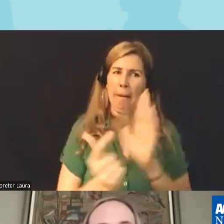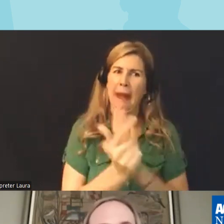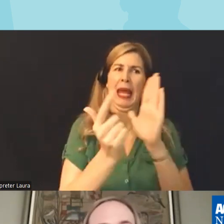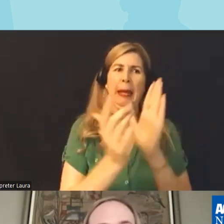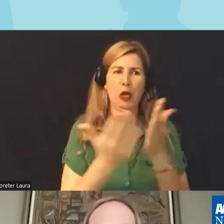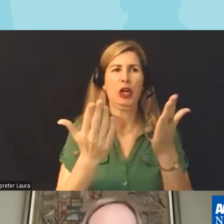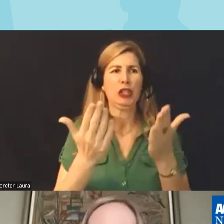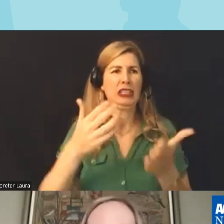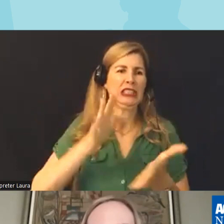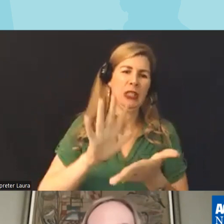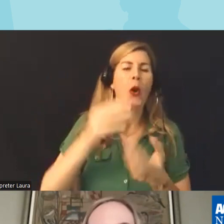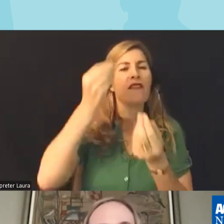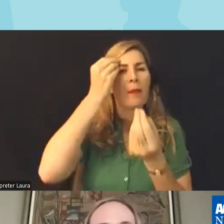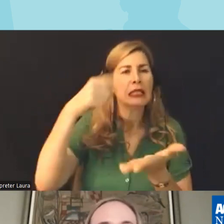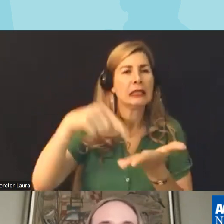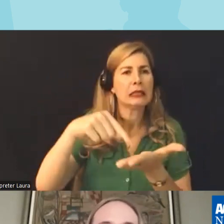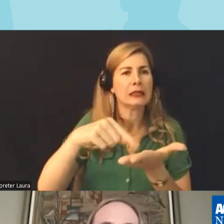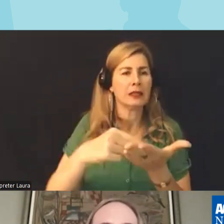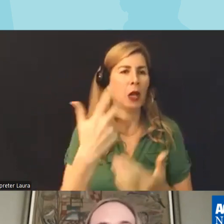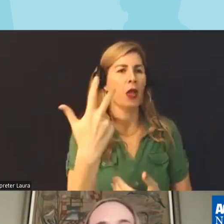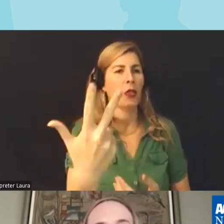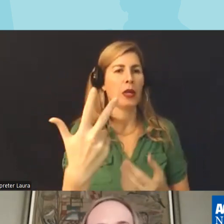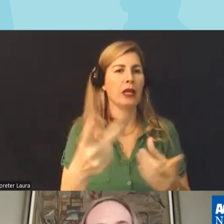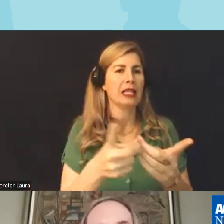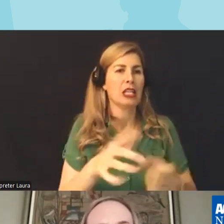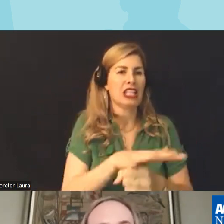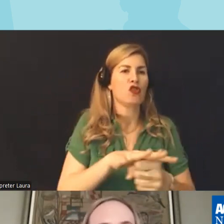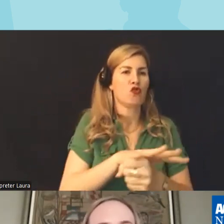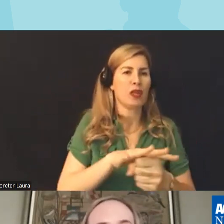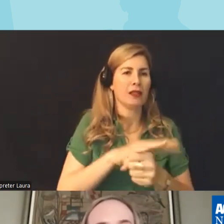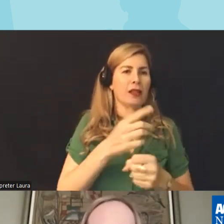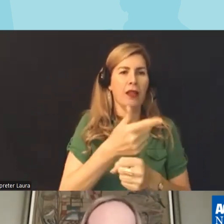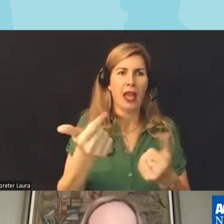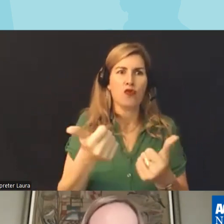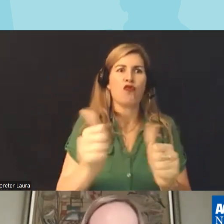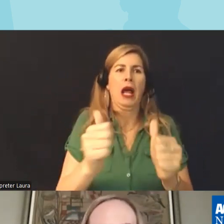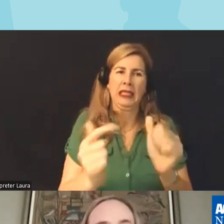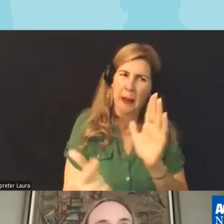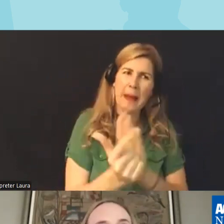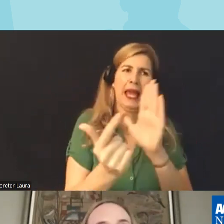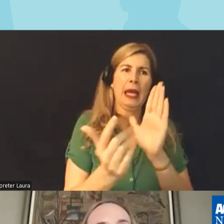we've seen at least three different districts um that have recently attempted to ban books um